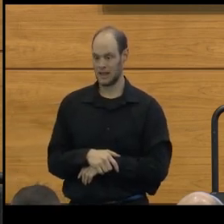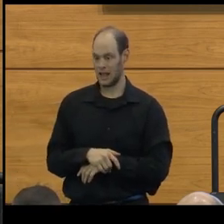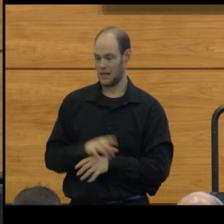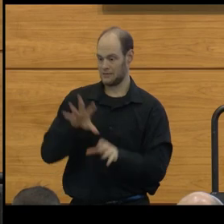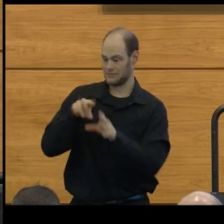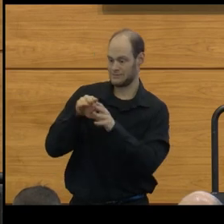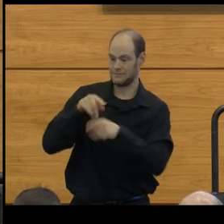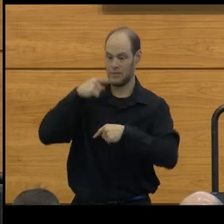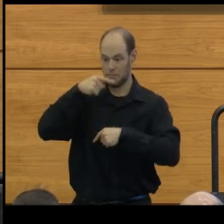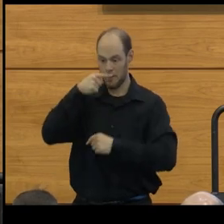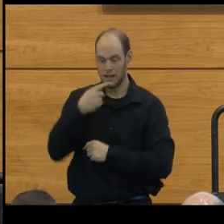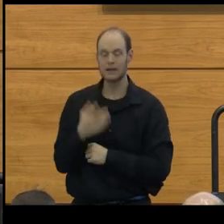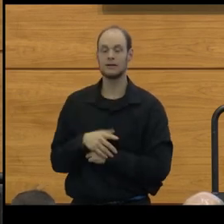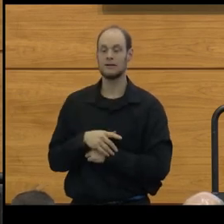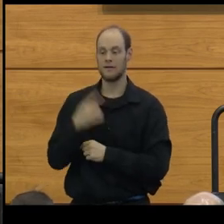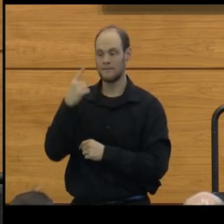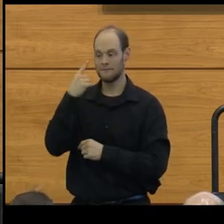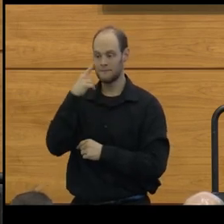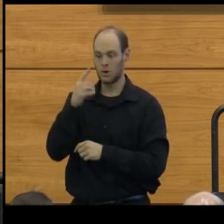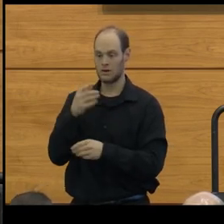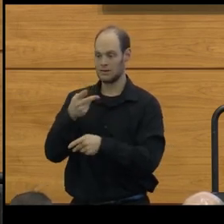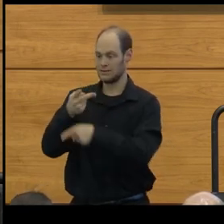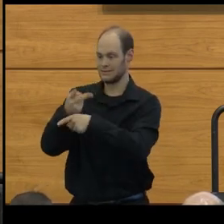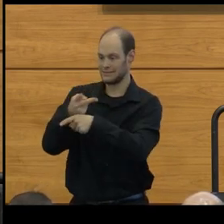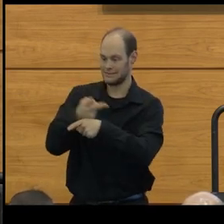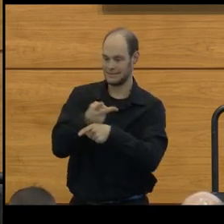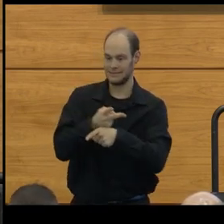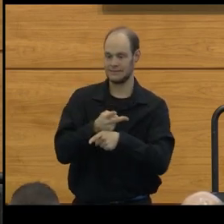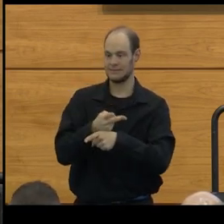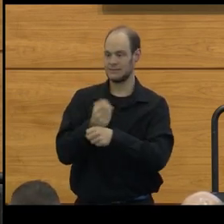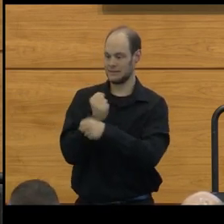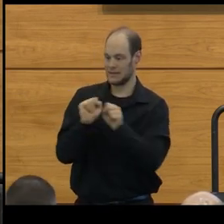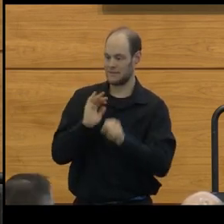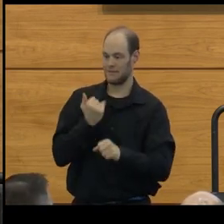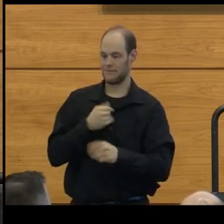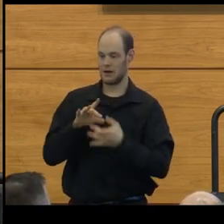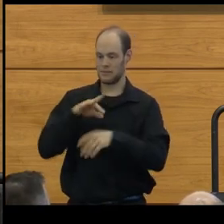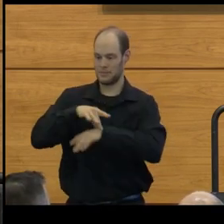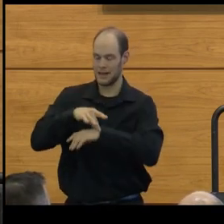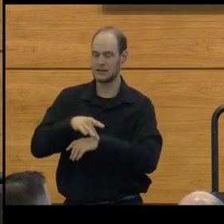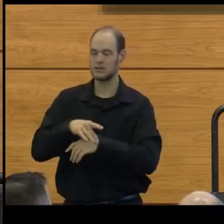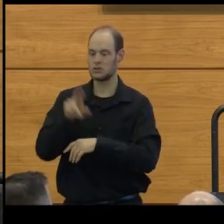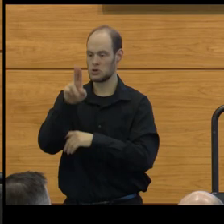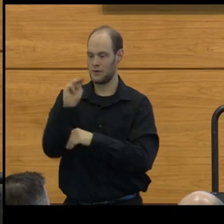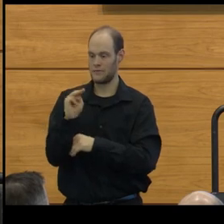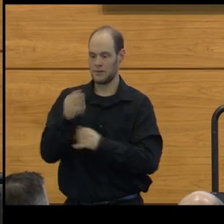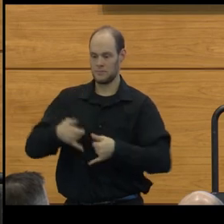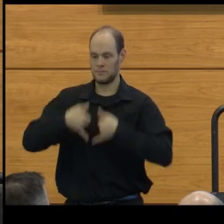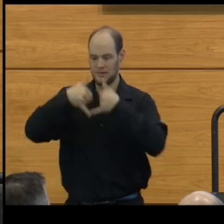of the public for the safekeeping of our planet, the University of Michigan presents you